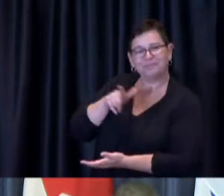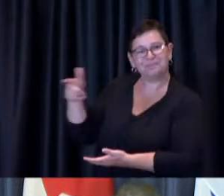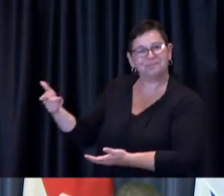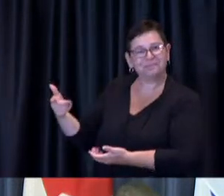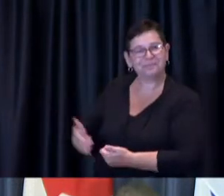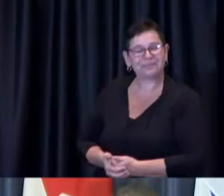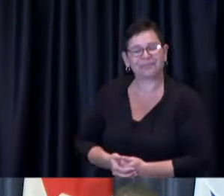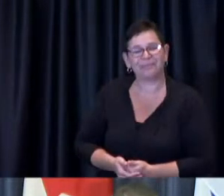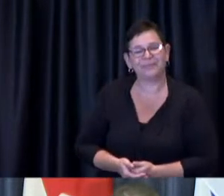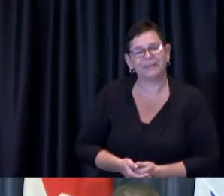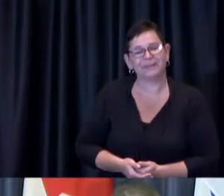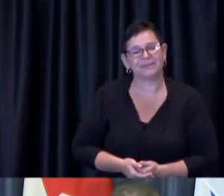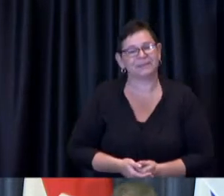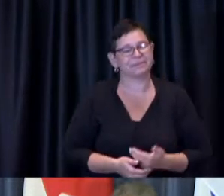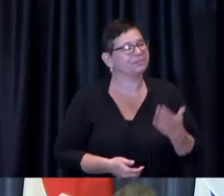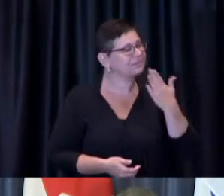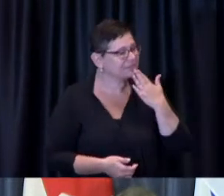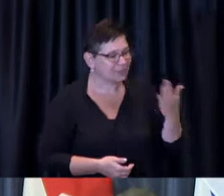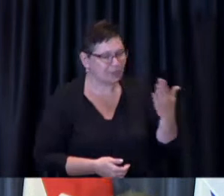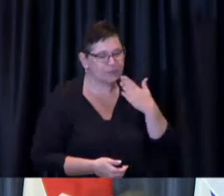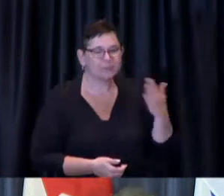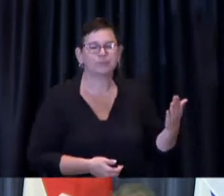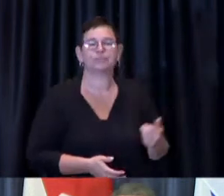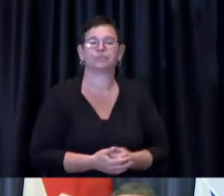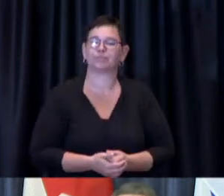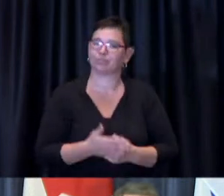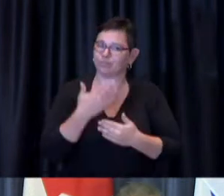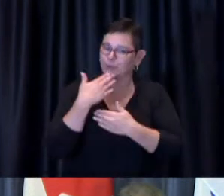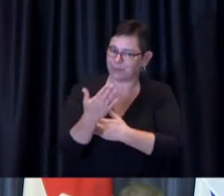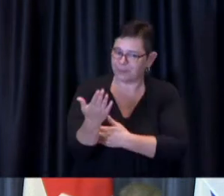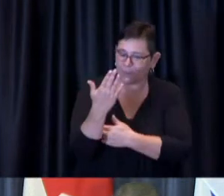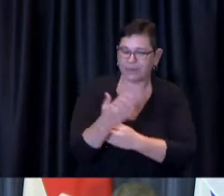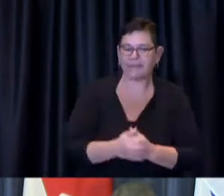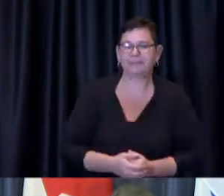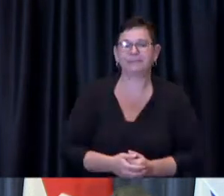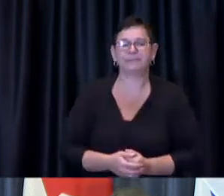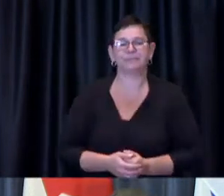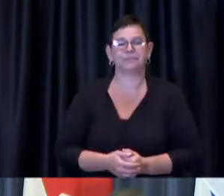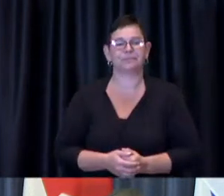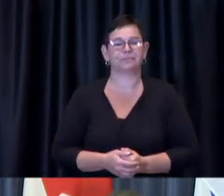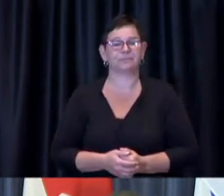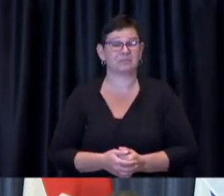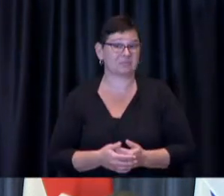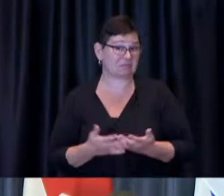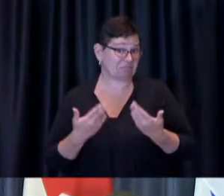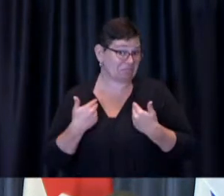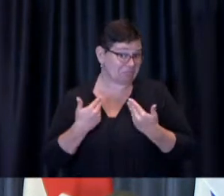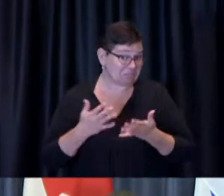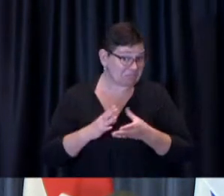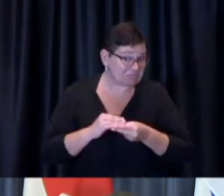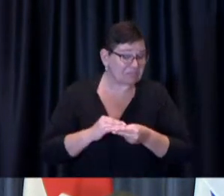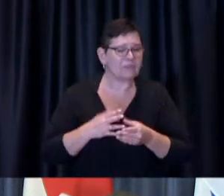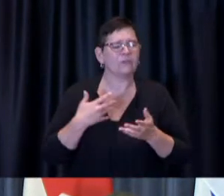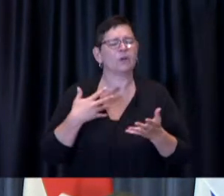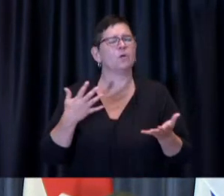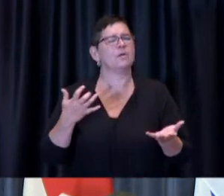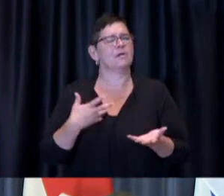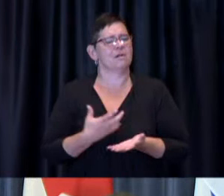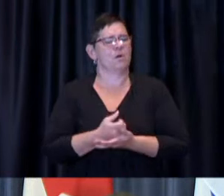Dr. de Villa: Thank you Chief and good morning. If I may, I would just like to take a moment to echo the Mayor and the Chief